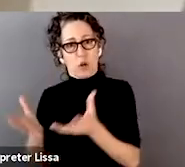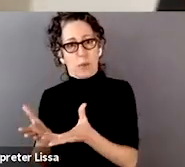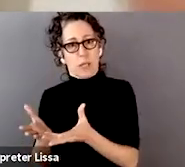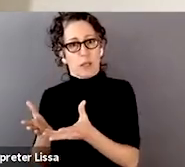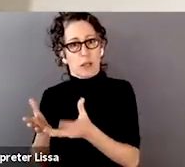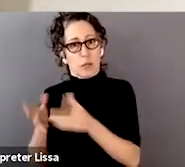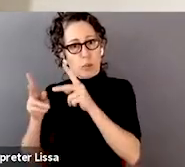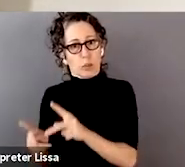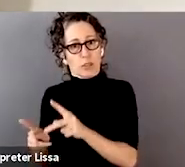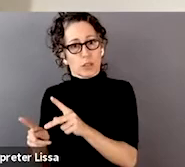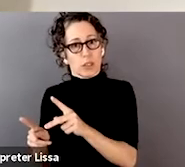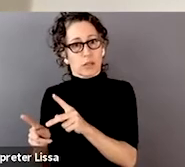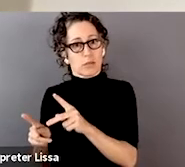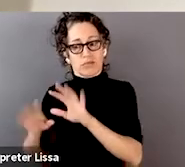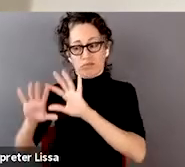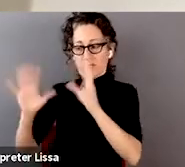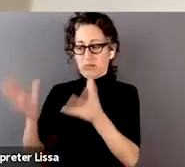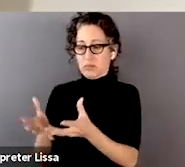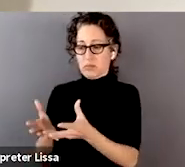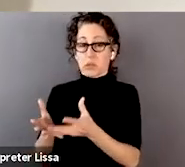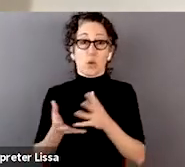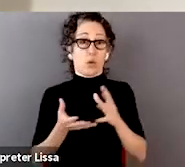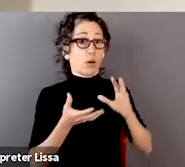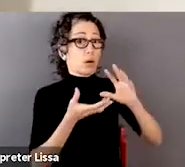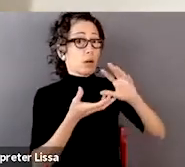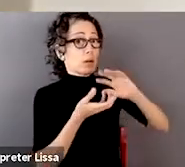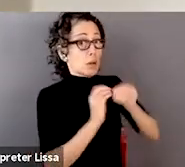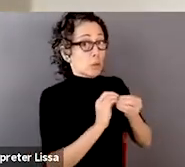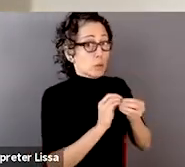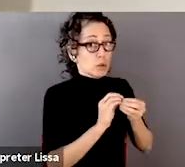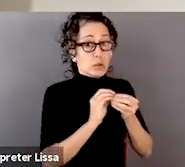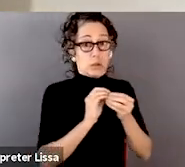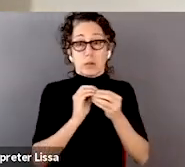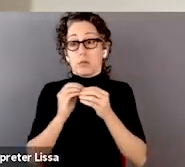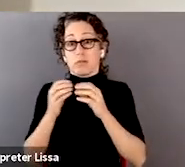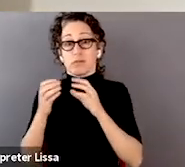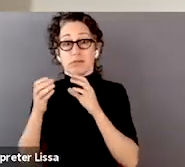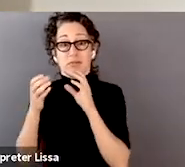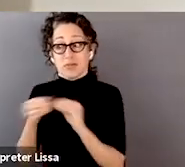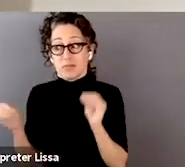and quantitative information, and saying, medicine is not always unbiased,